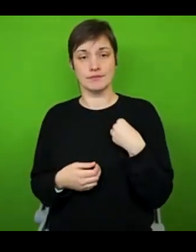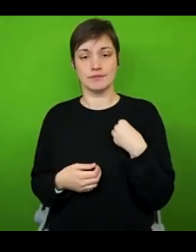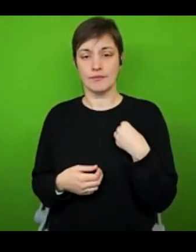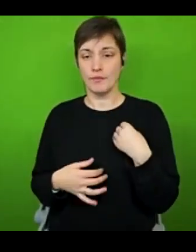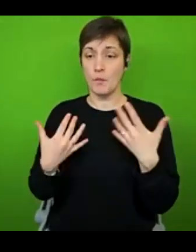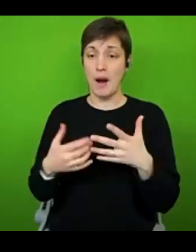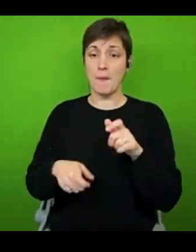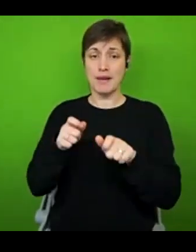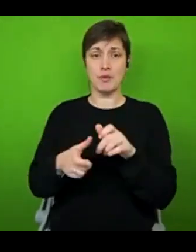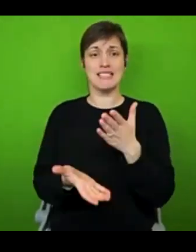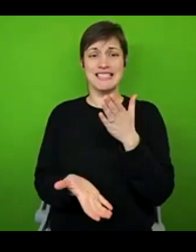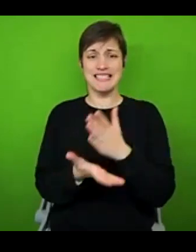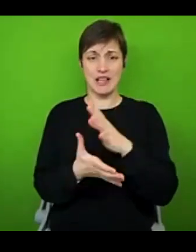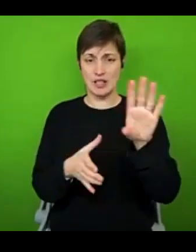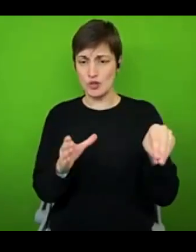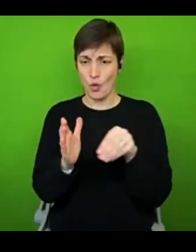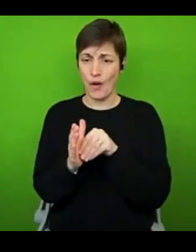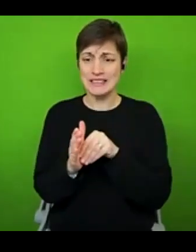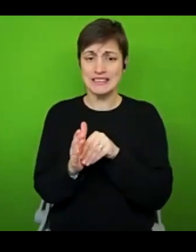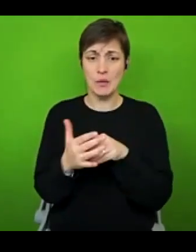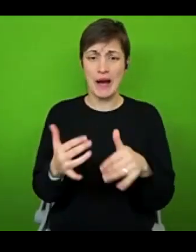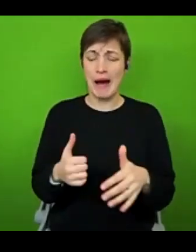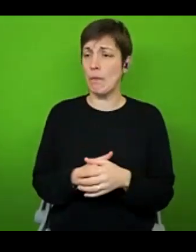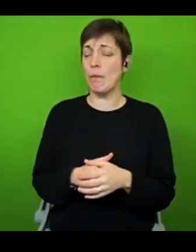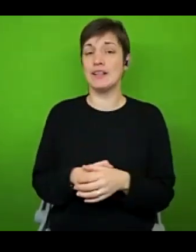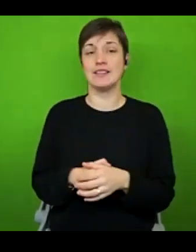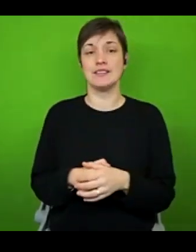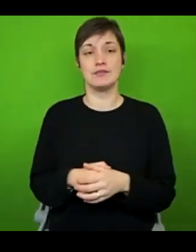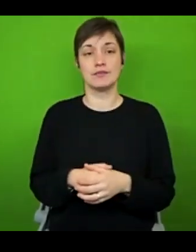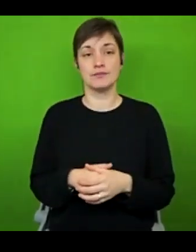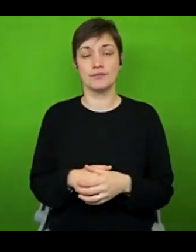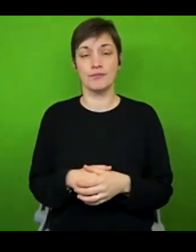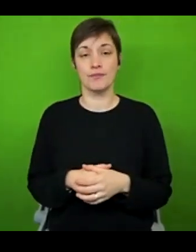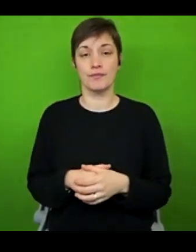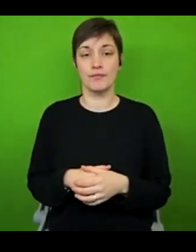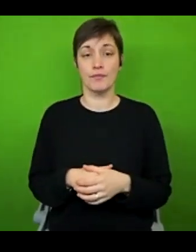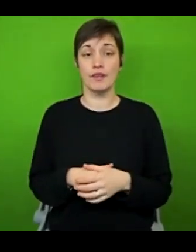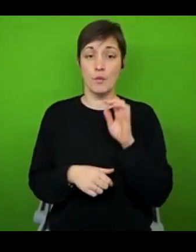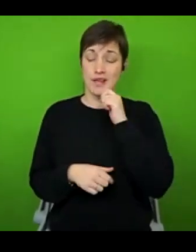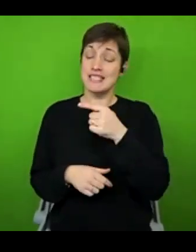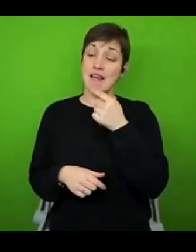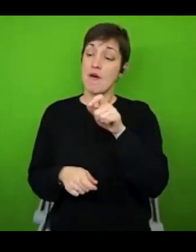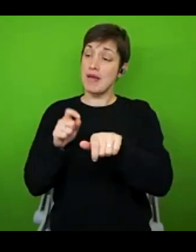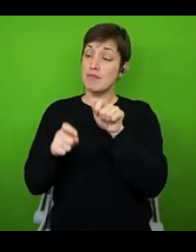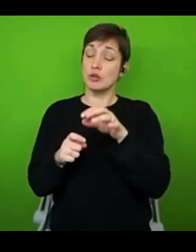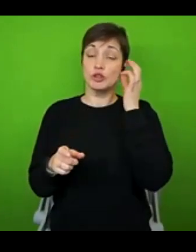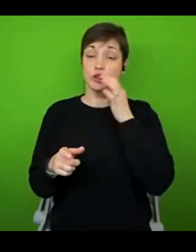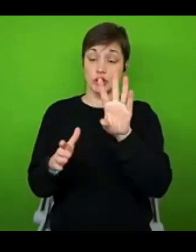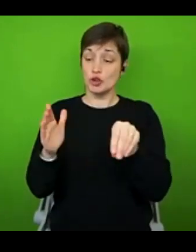joining, this is wild. Yes, I will say for the people who have just joined, this session has been recorded. So anything